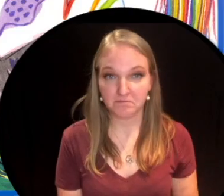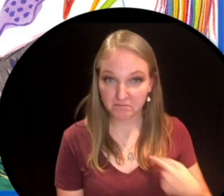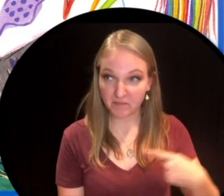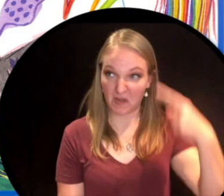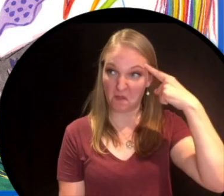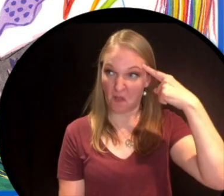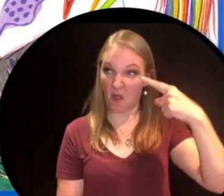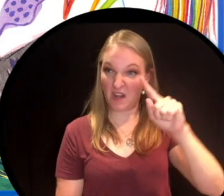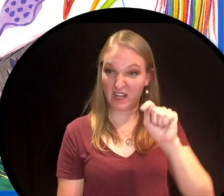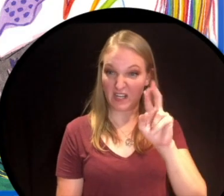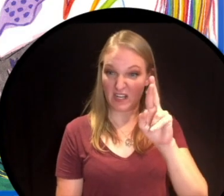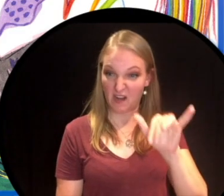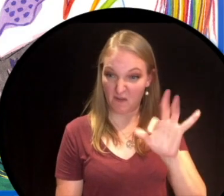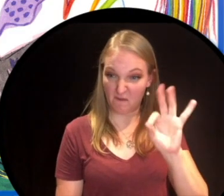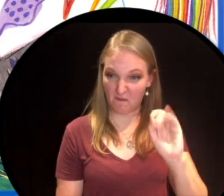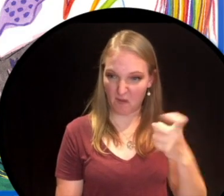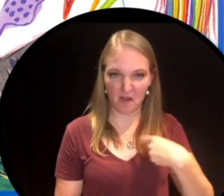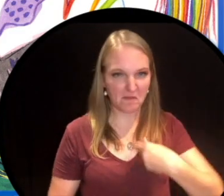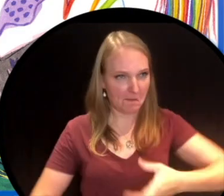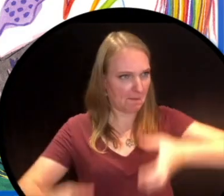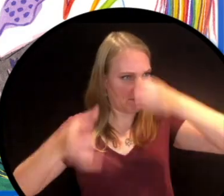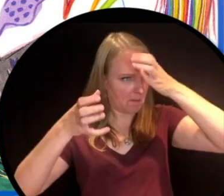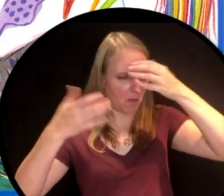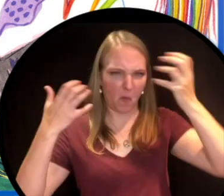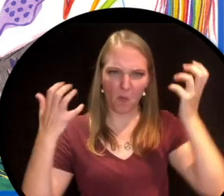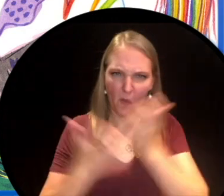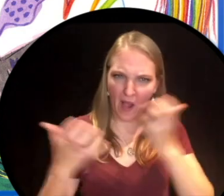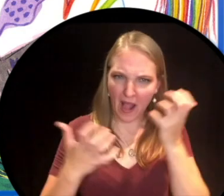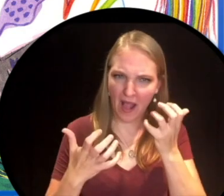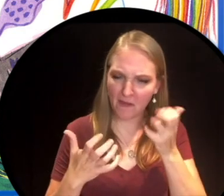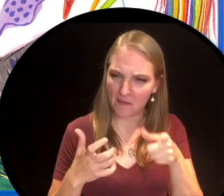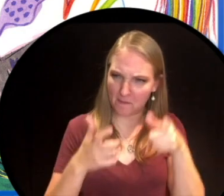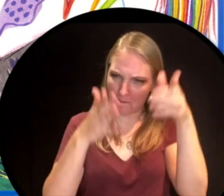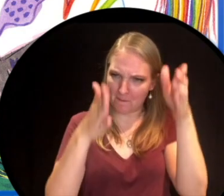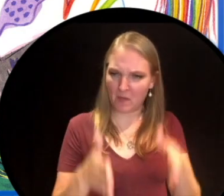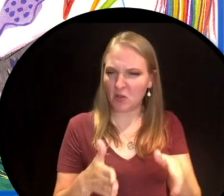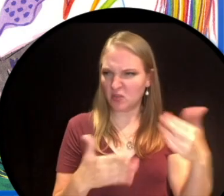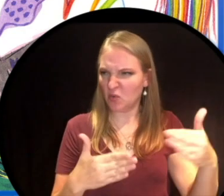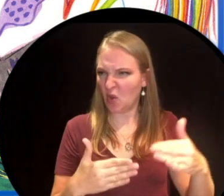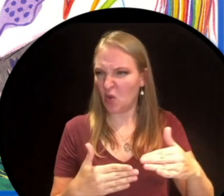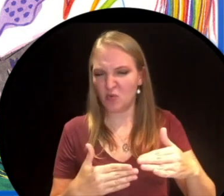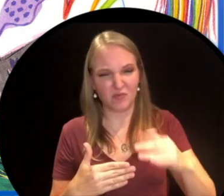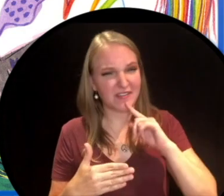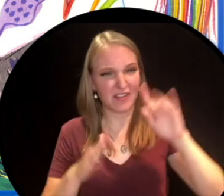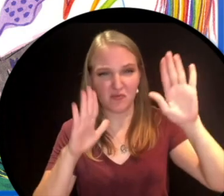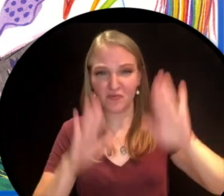I thought I knew all about Terry Fox, but wow that's a person who had a truly great idea.